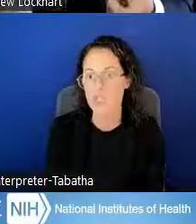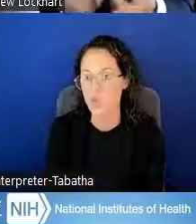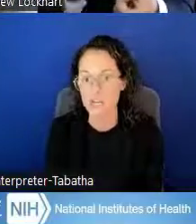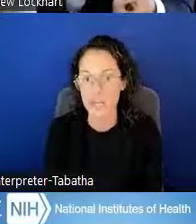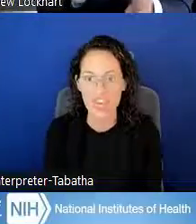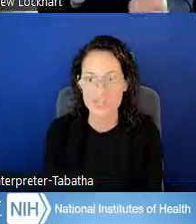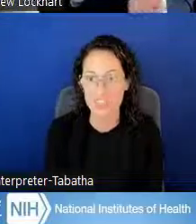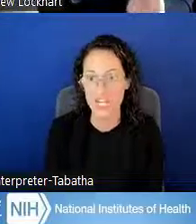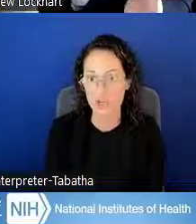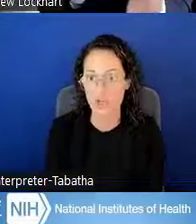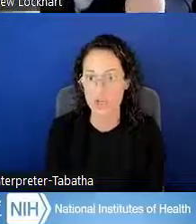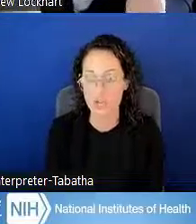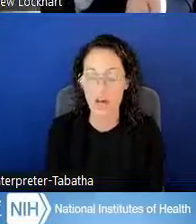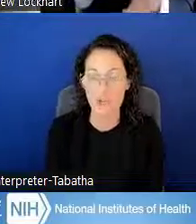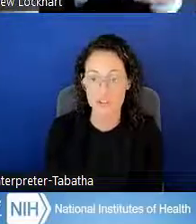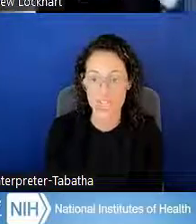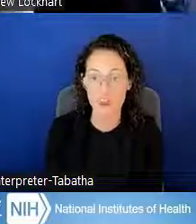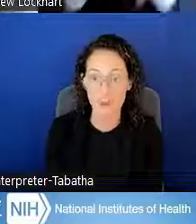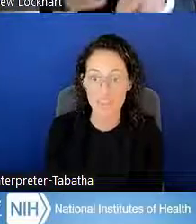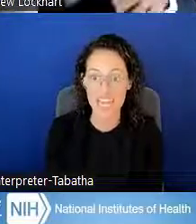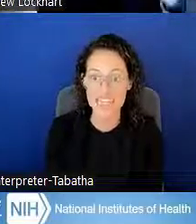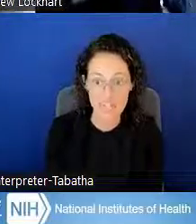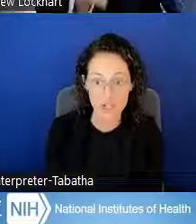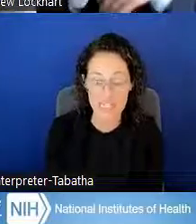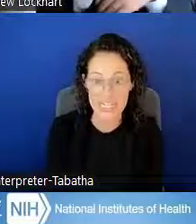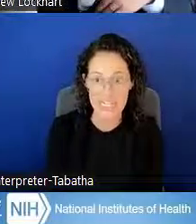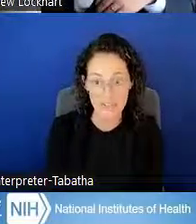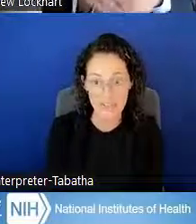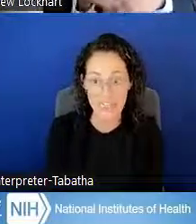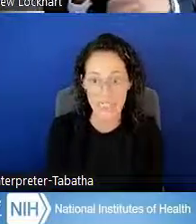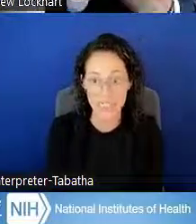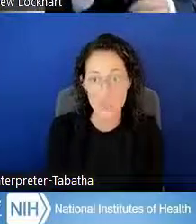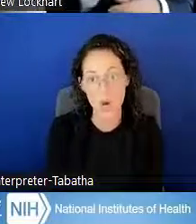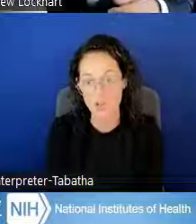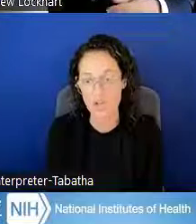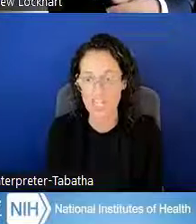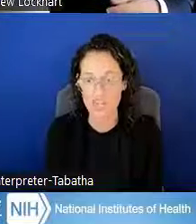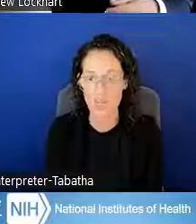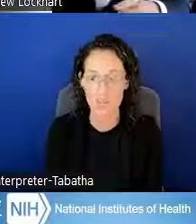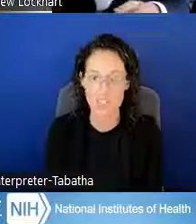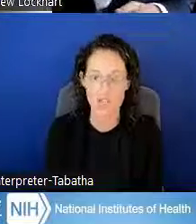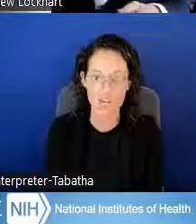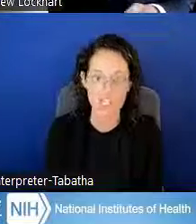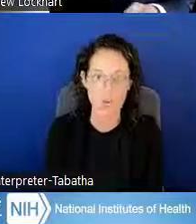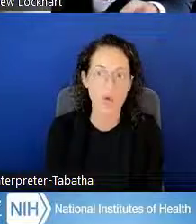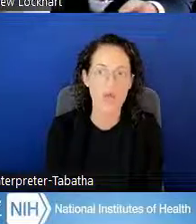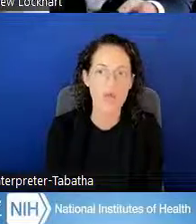or $20,000 of your debt would then decrease significantly to under that 20% ratio.